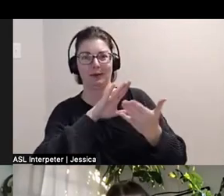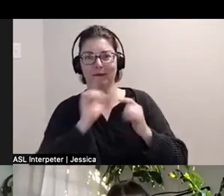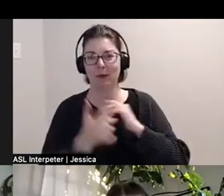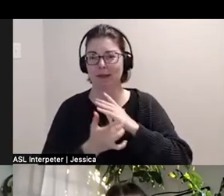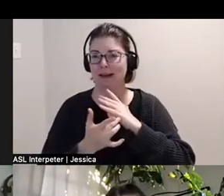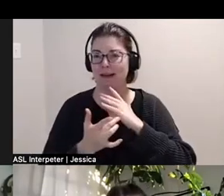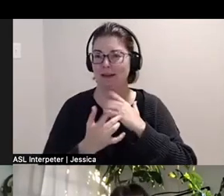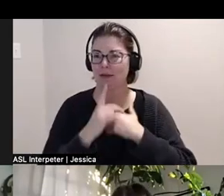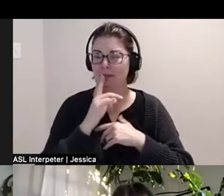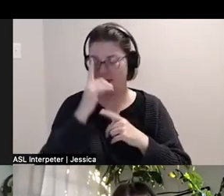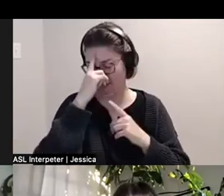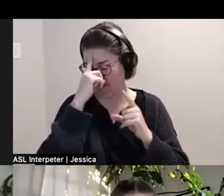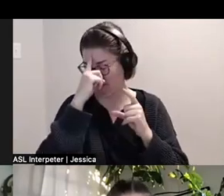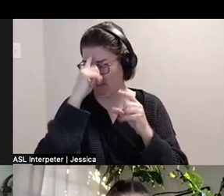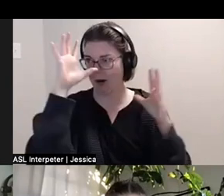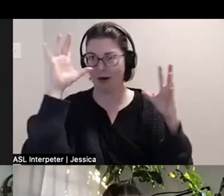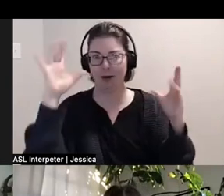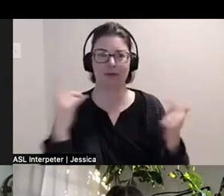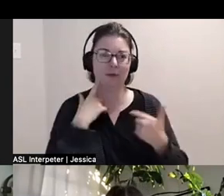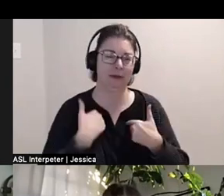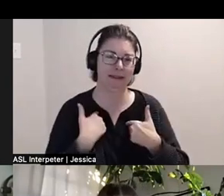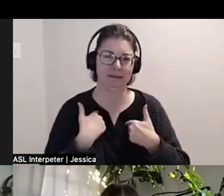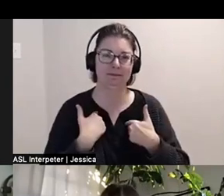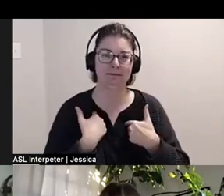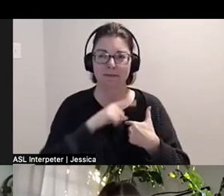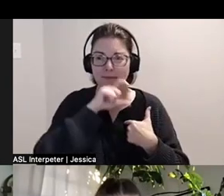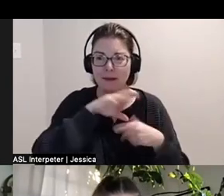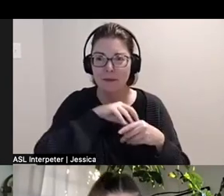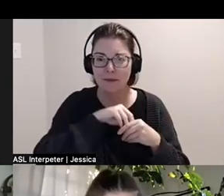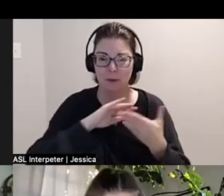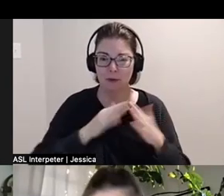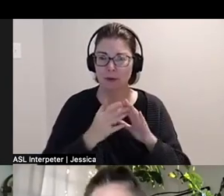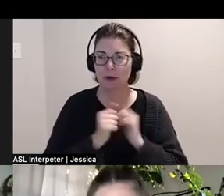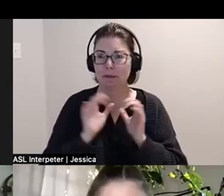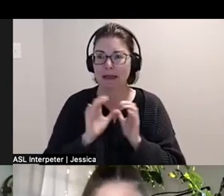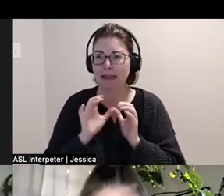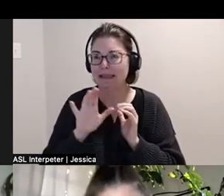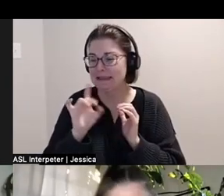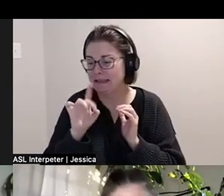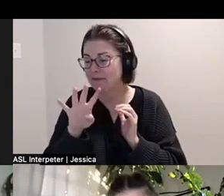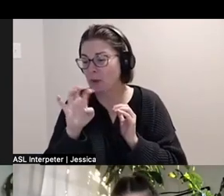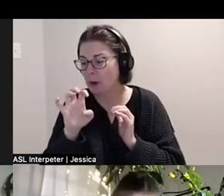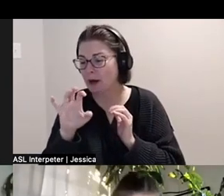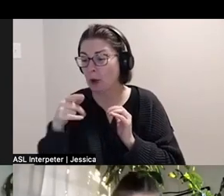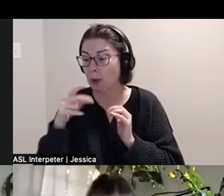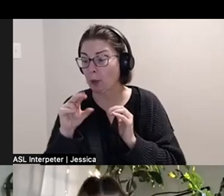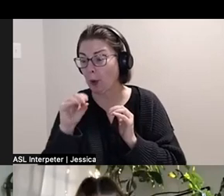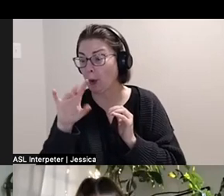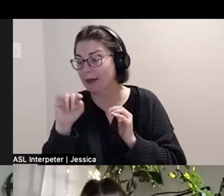has just been like magic. I love being in community with my little speedy 400 Trotec. It's a treat.